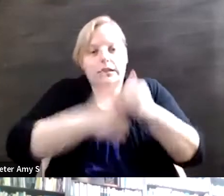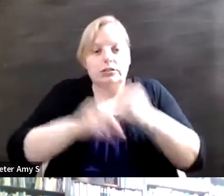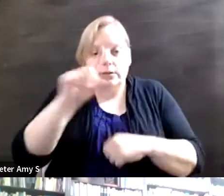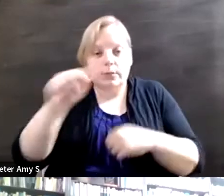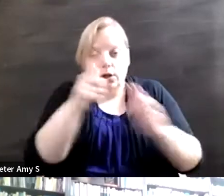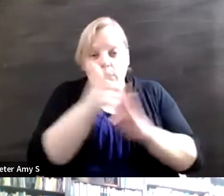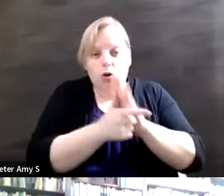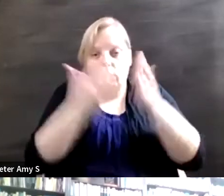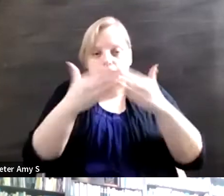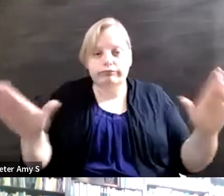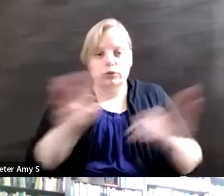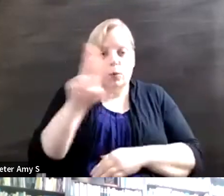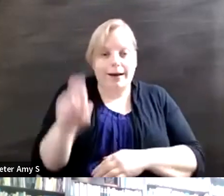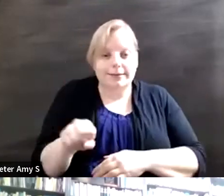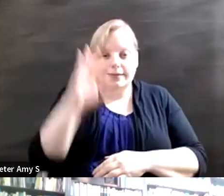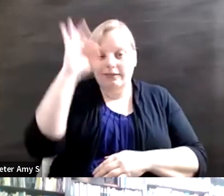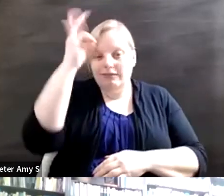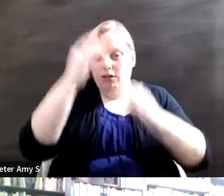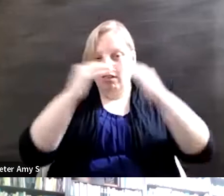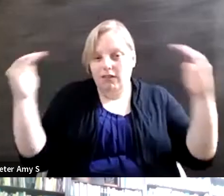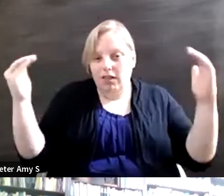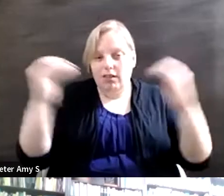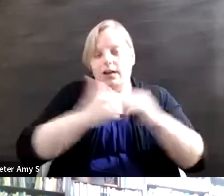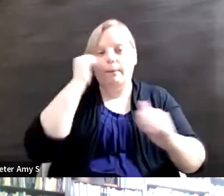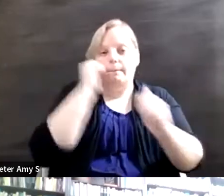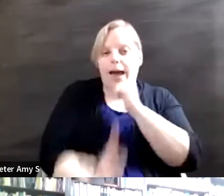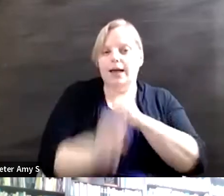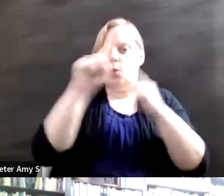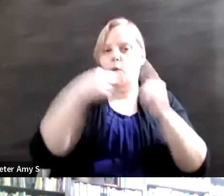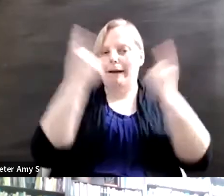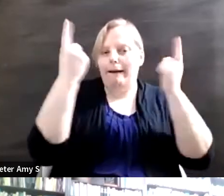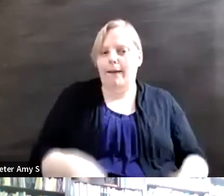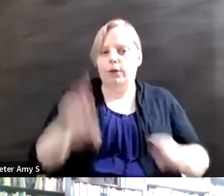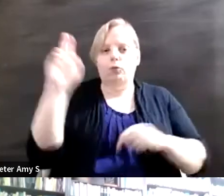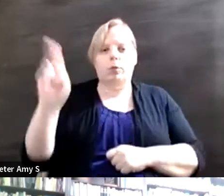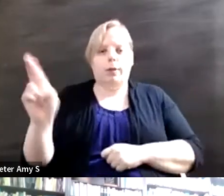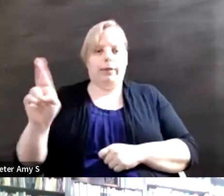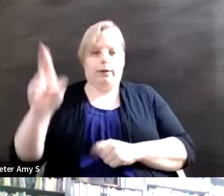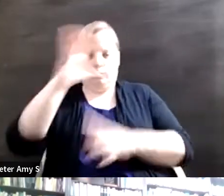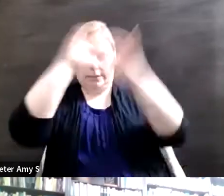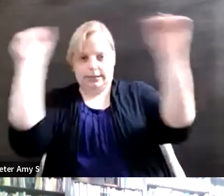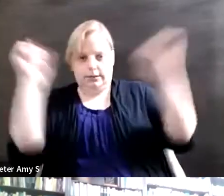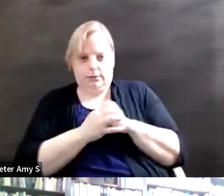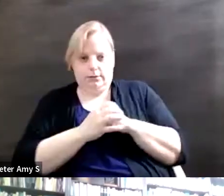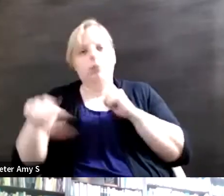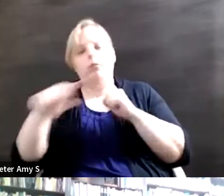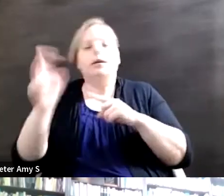federal level has been passed under a Republican administration and with bipartisan support.